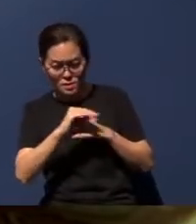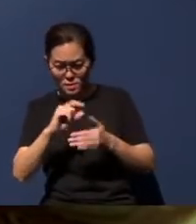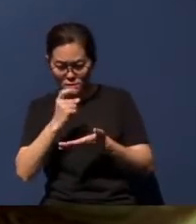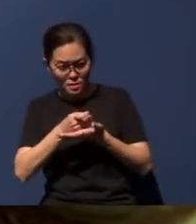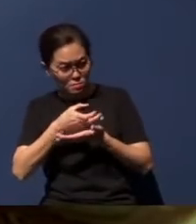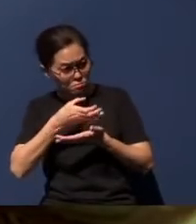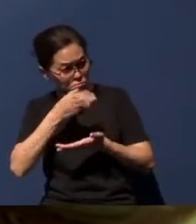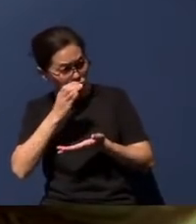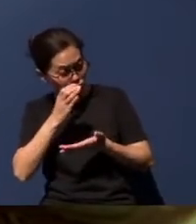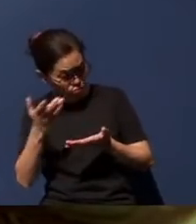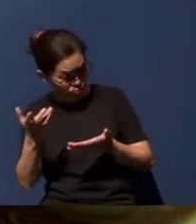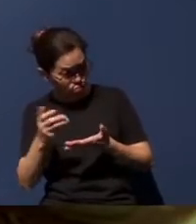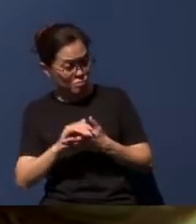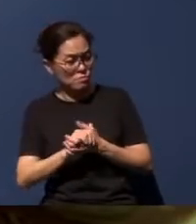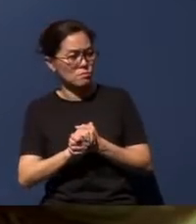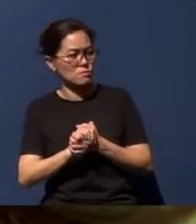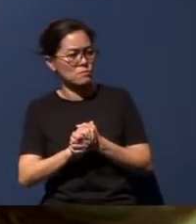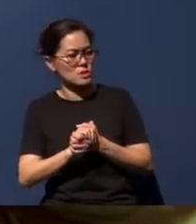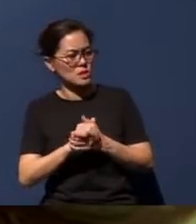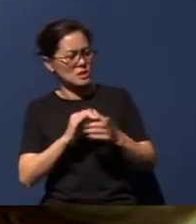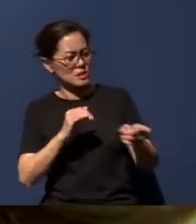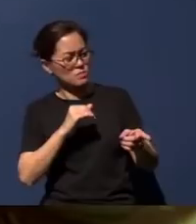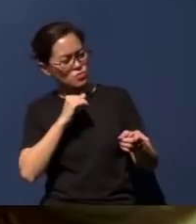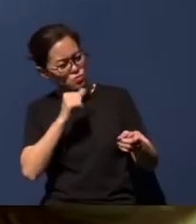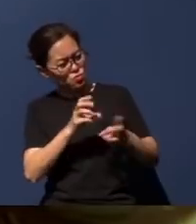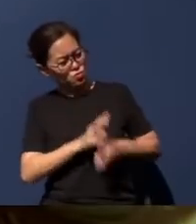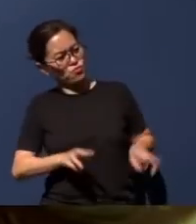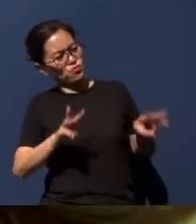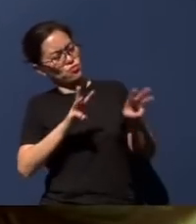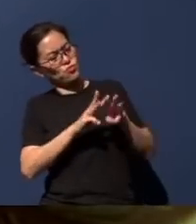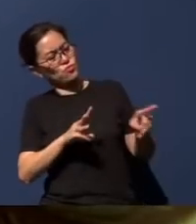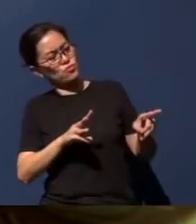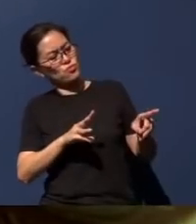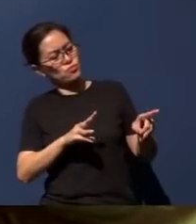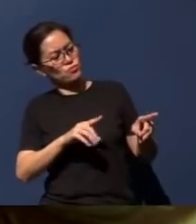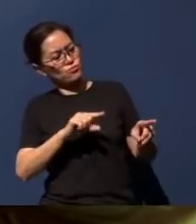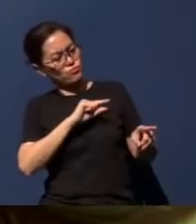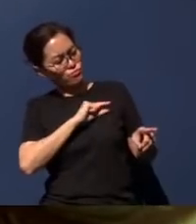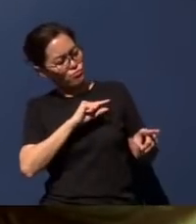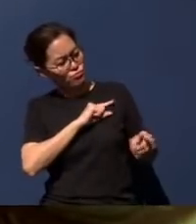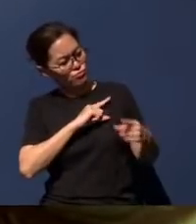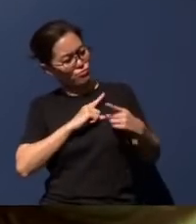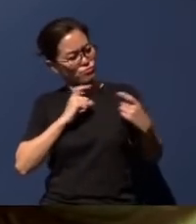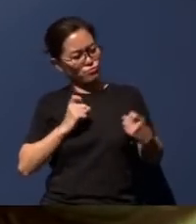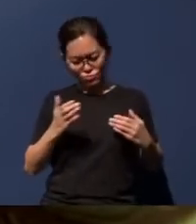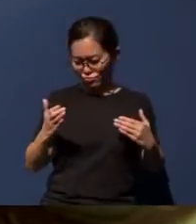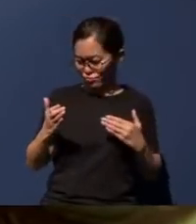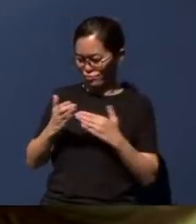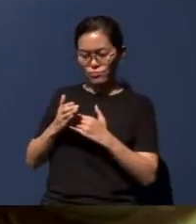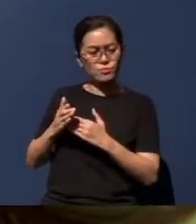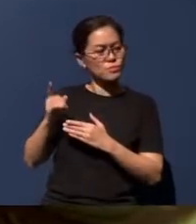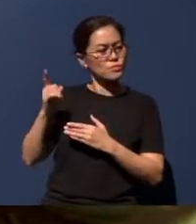the cup of the Lord in an unworthy manner will be guilty of sinning against the body and the blood